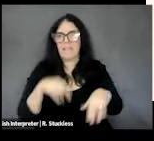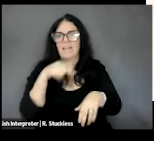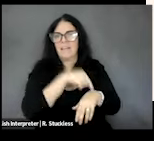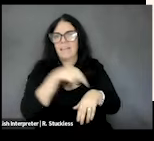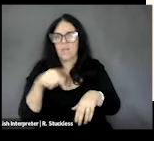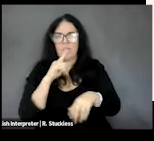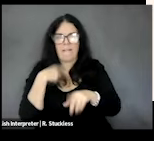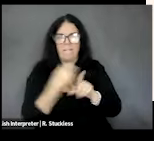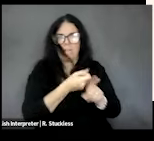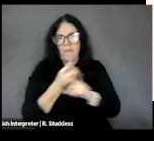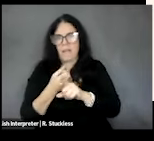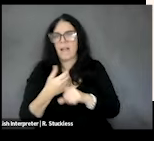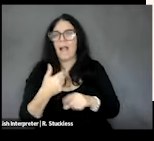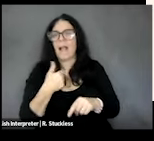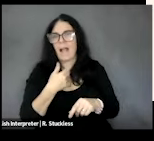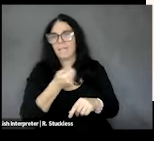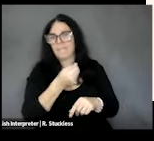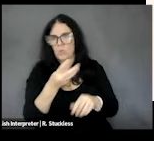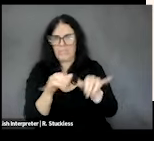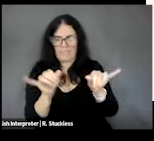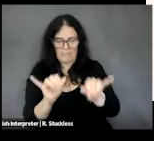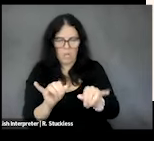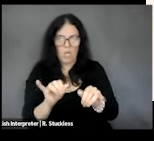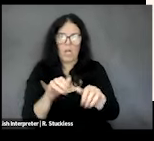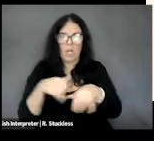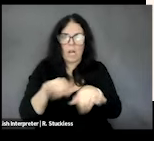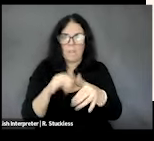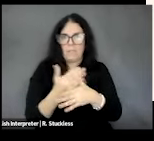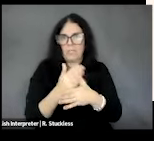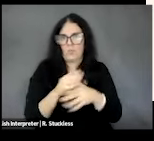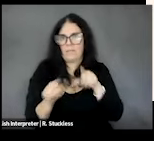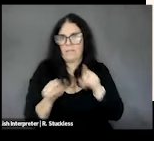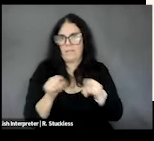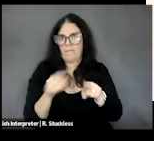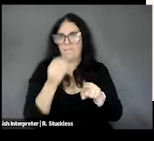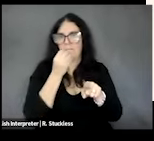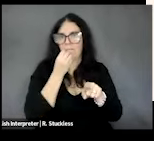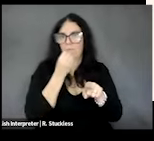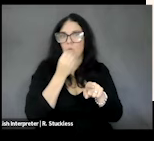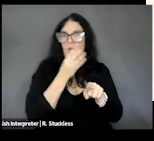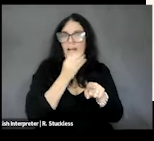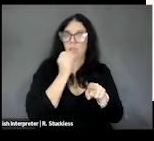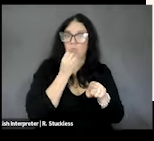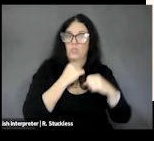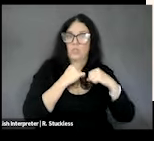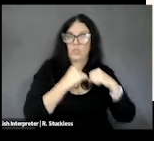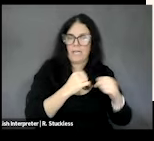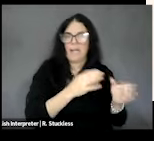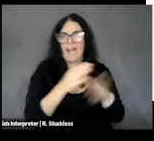similarities or commonalities shared between food and nutrition security and disability one is